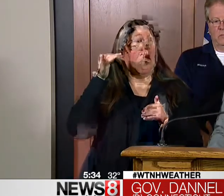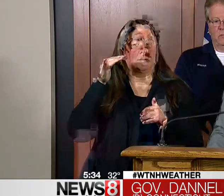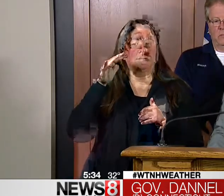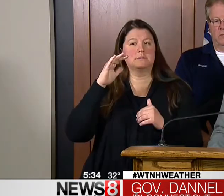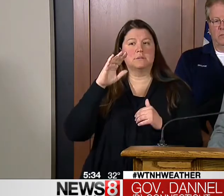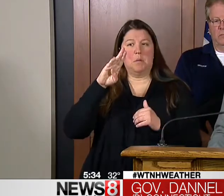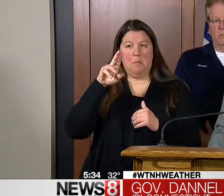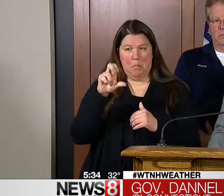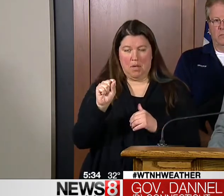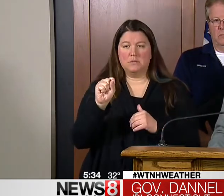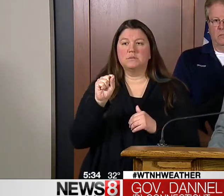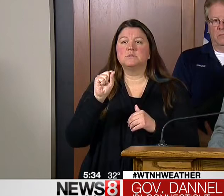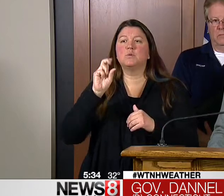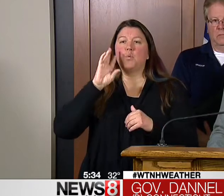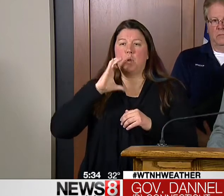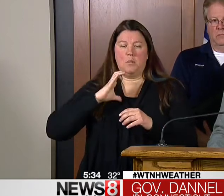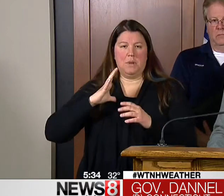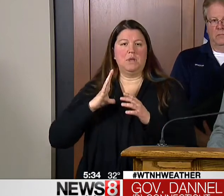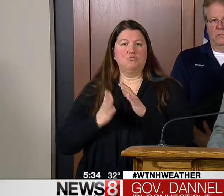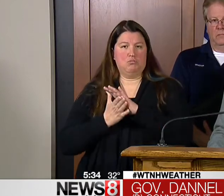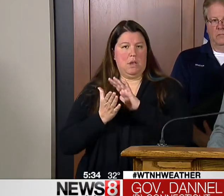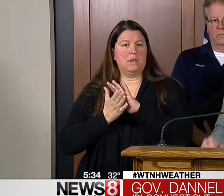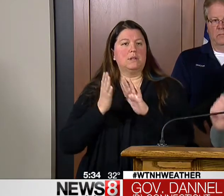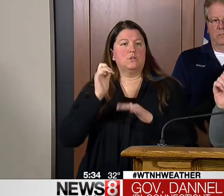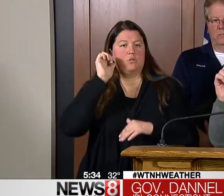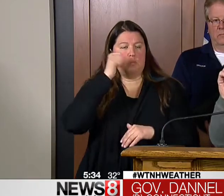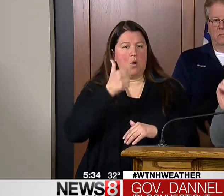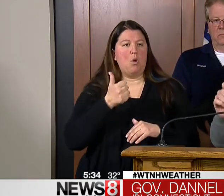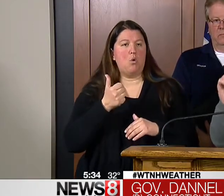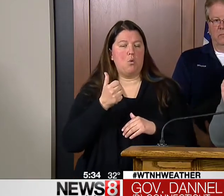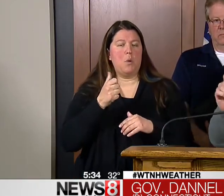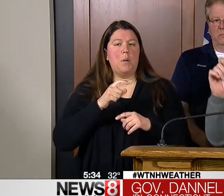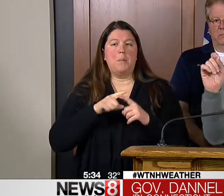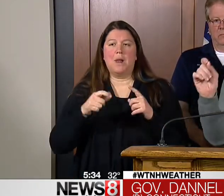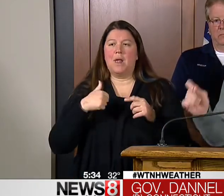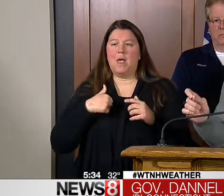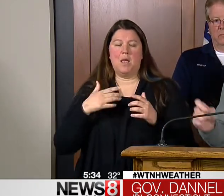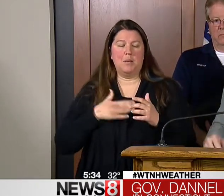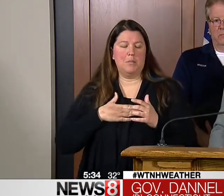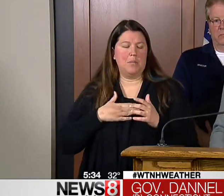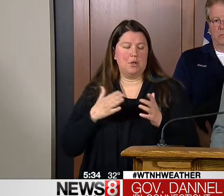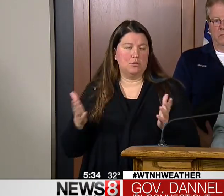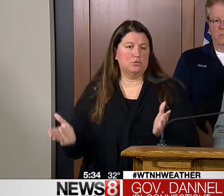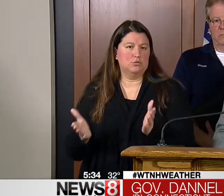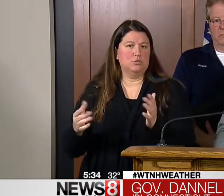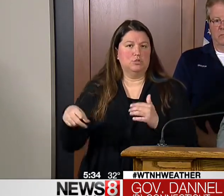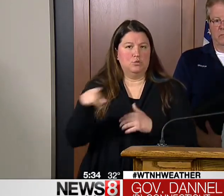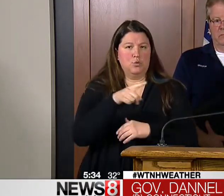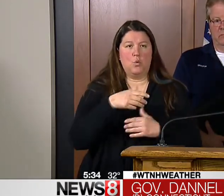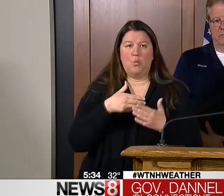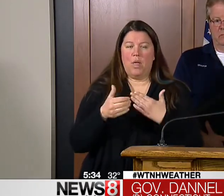PLEASE PLAN ON COMING TO WORK TOMORROW. THE SNOWFALL HAS BURIED ACROSS